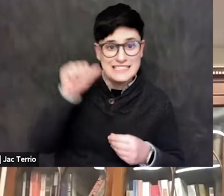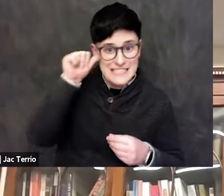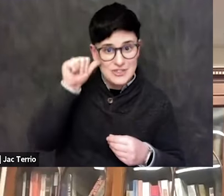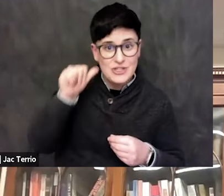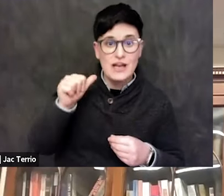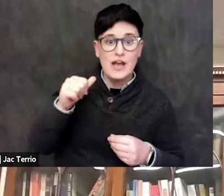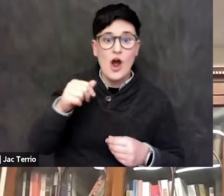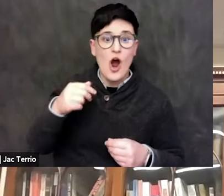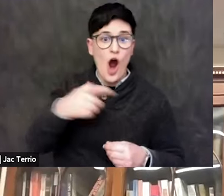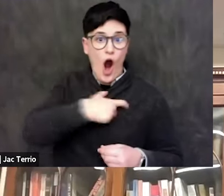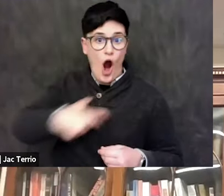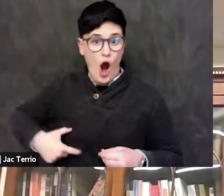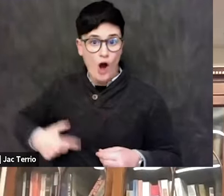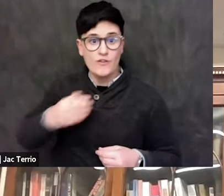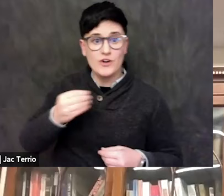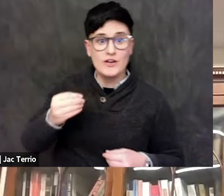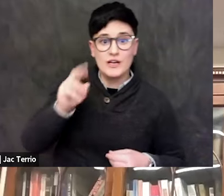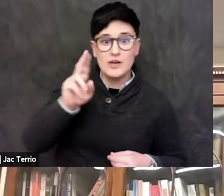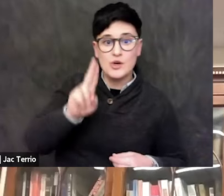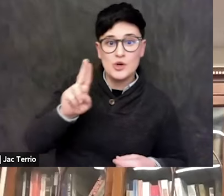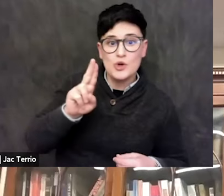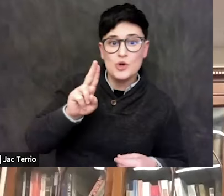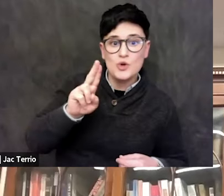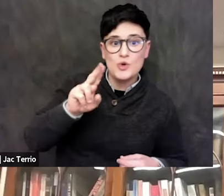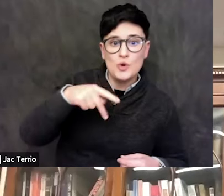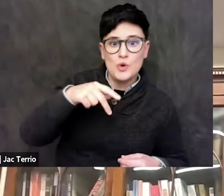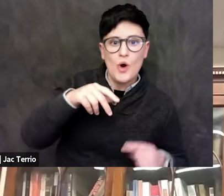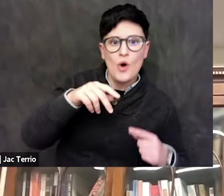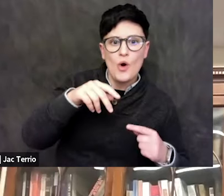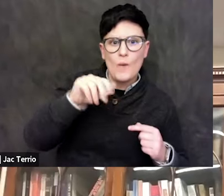announced the formation of advisory boards to combat anti-Semitism.